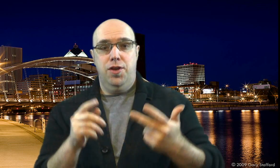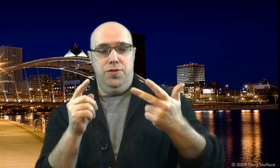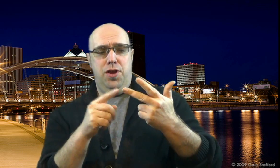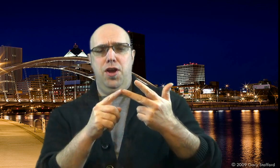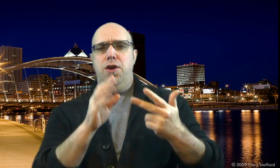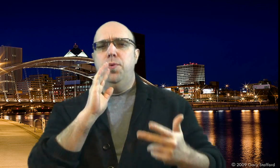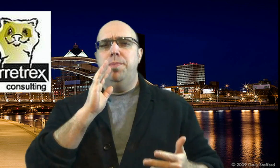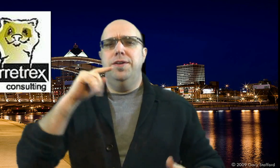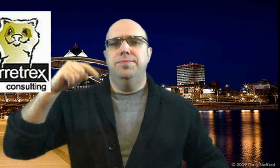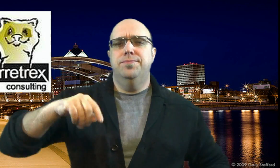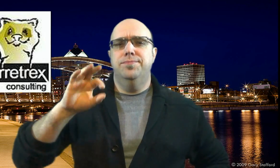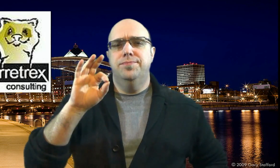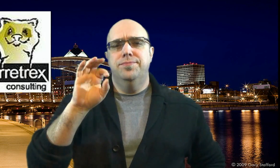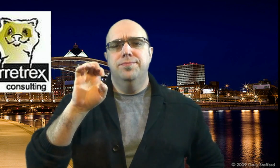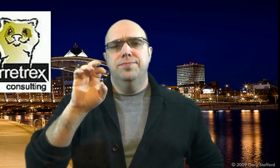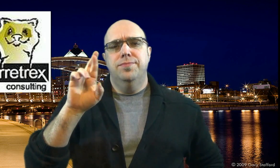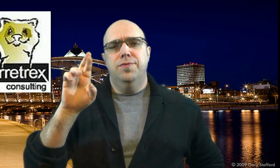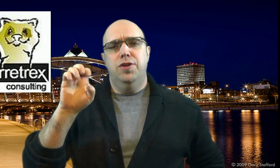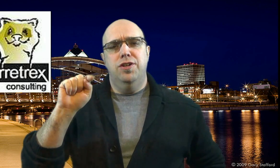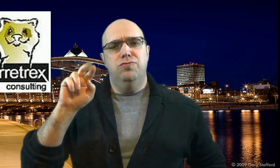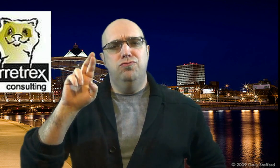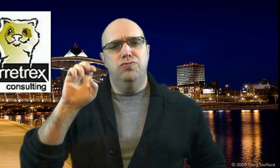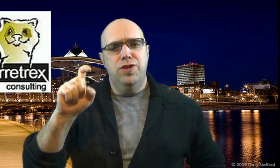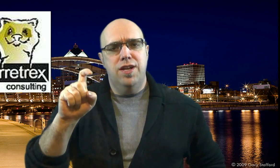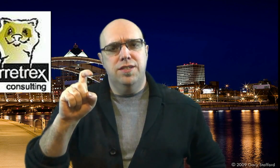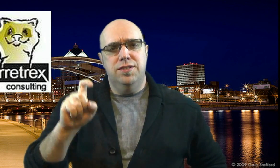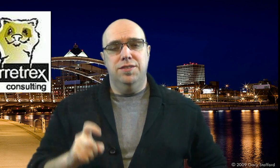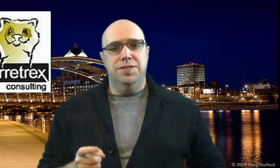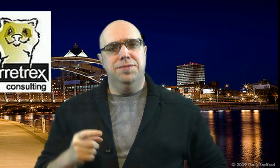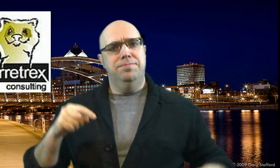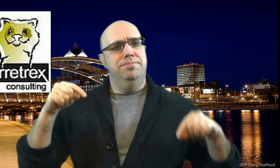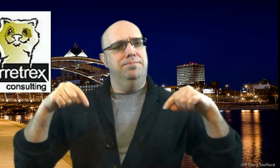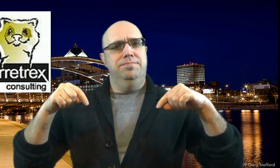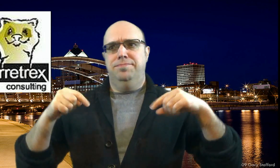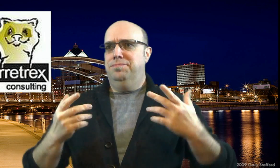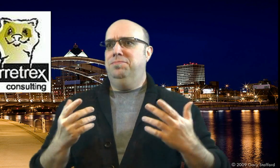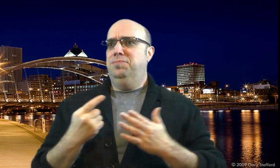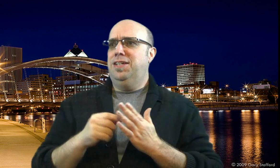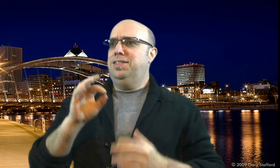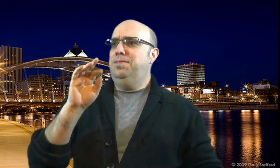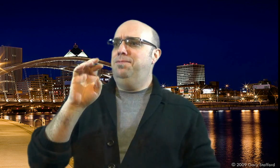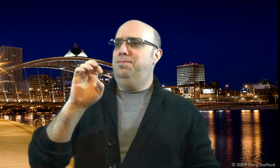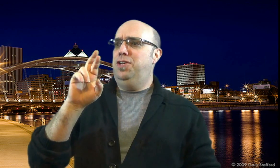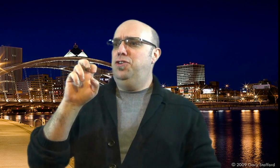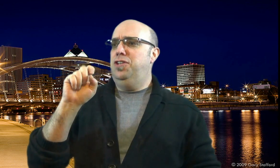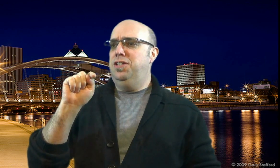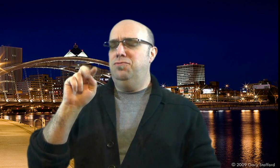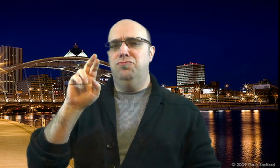The third role will be FerretRex. What is this?